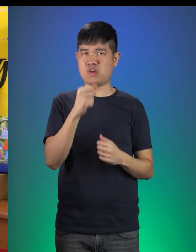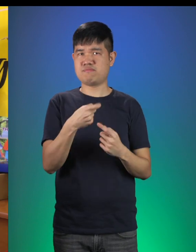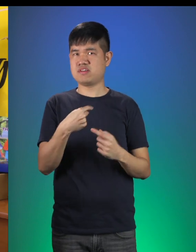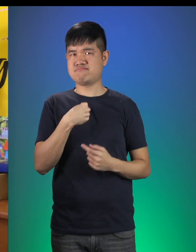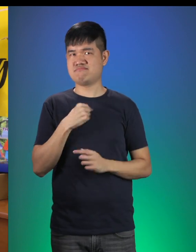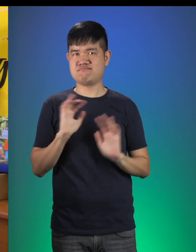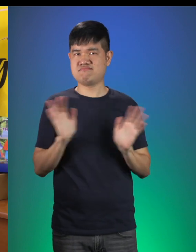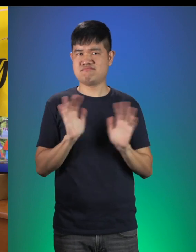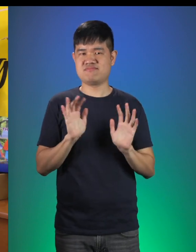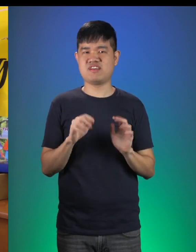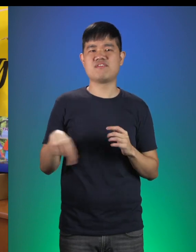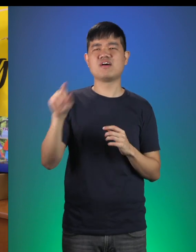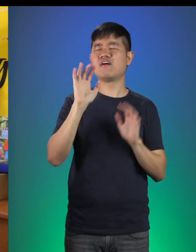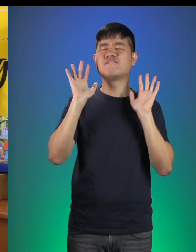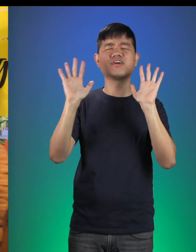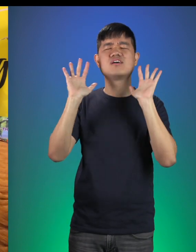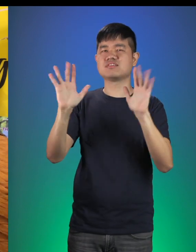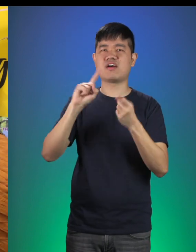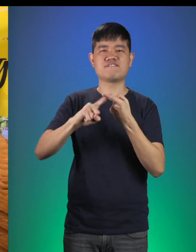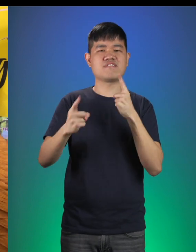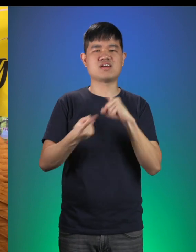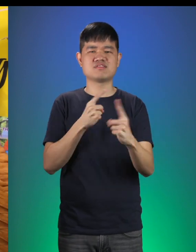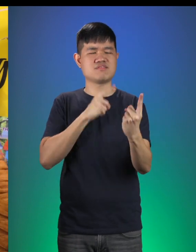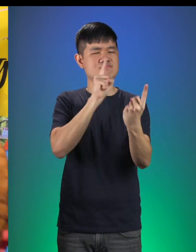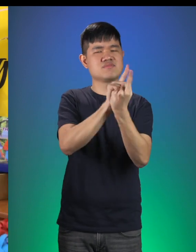They are from all the wonderful friends that I’ve met along the way!